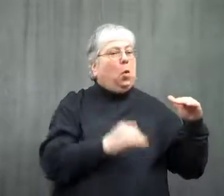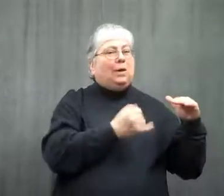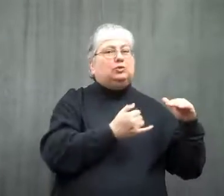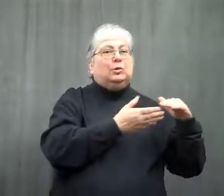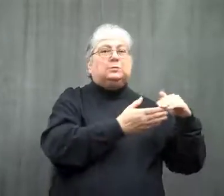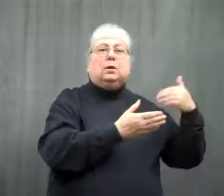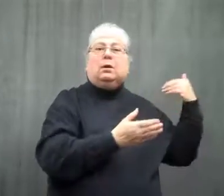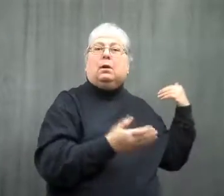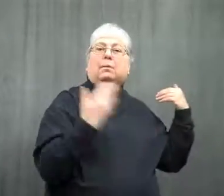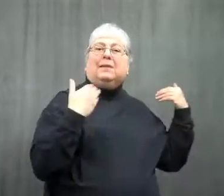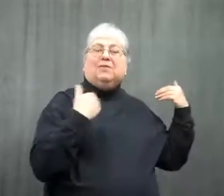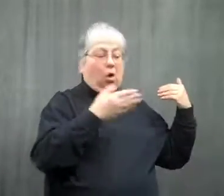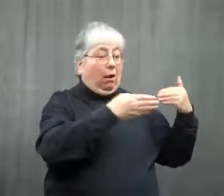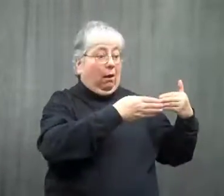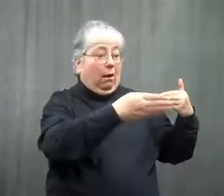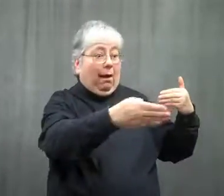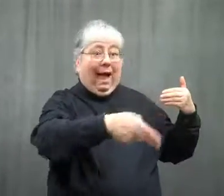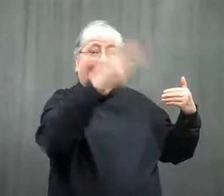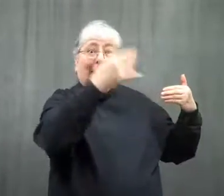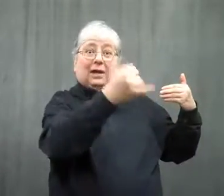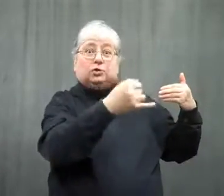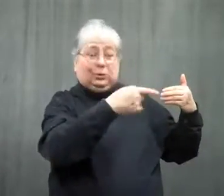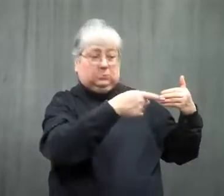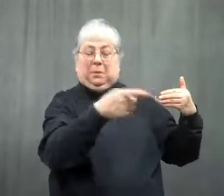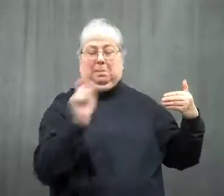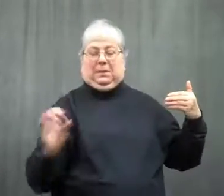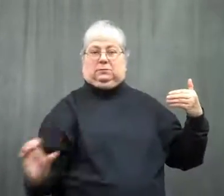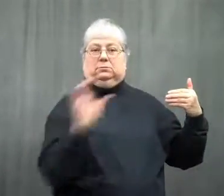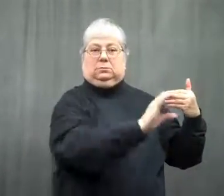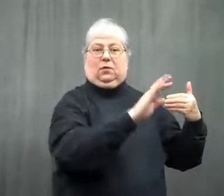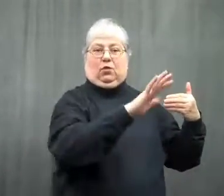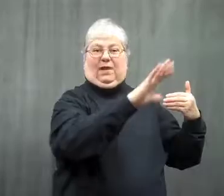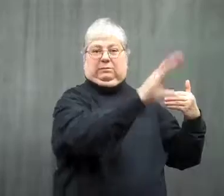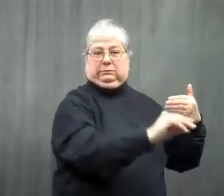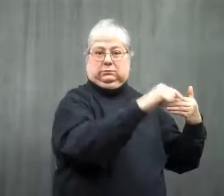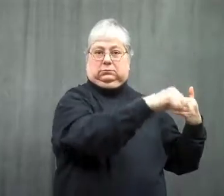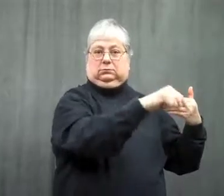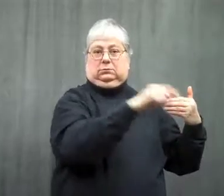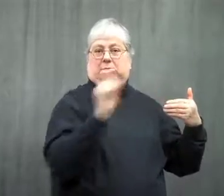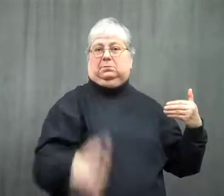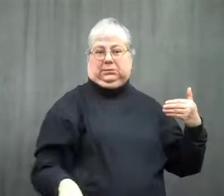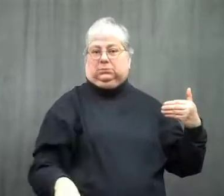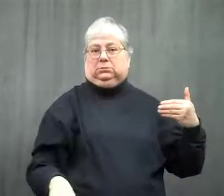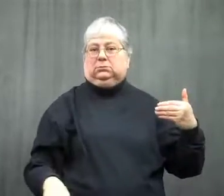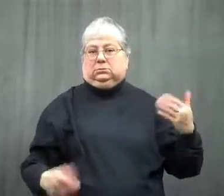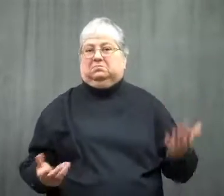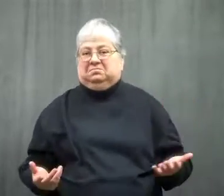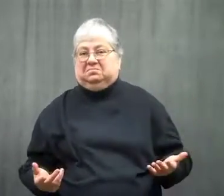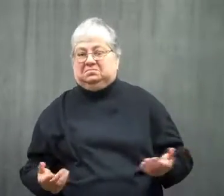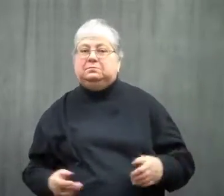but the extra money has to go to the balance with the higher rate balance.